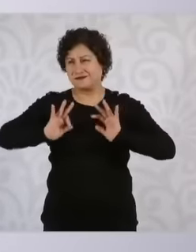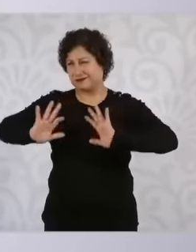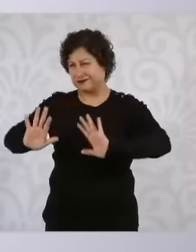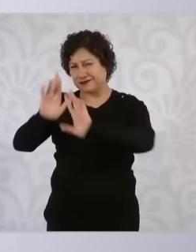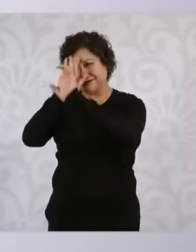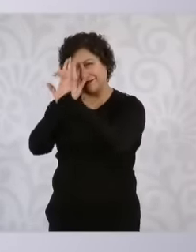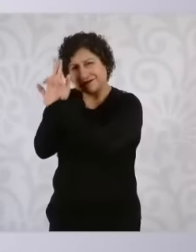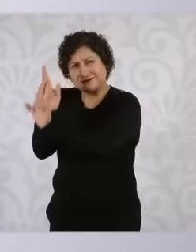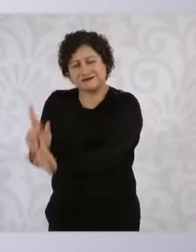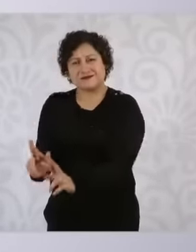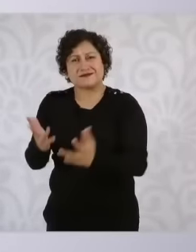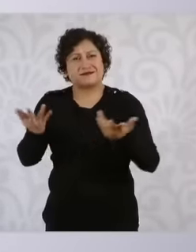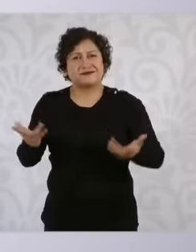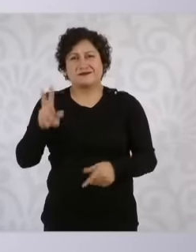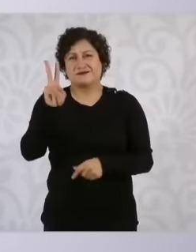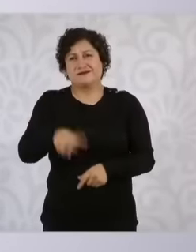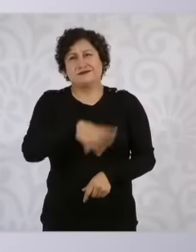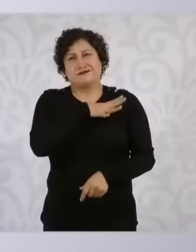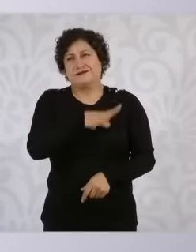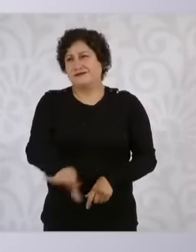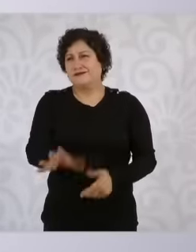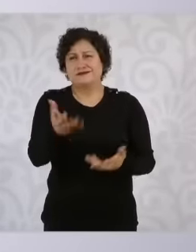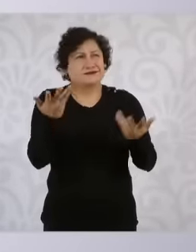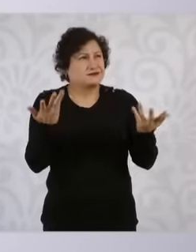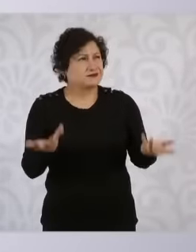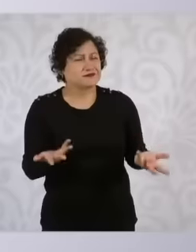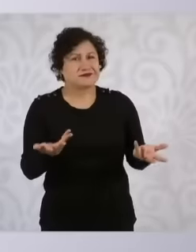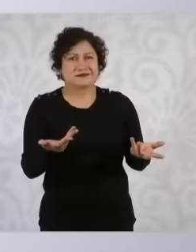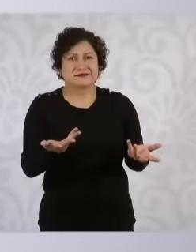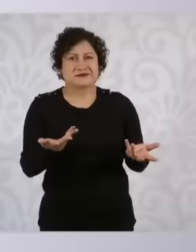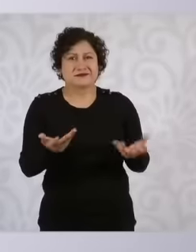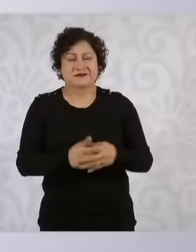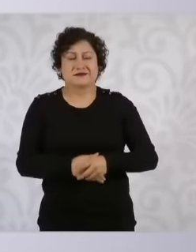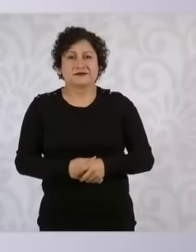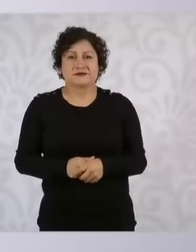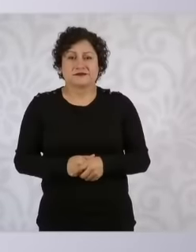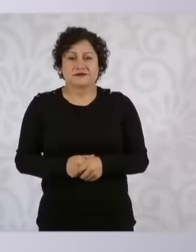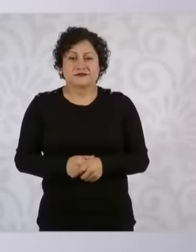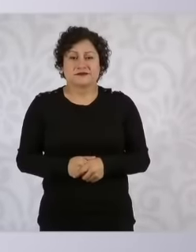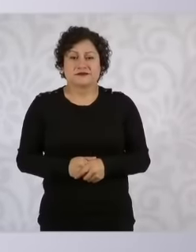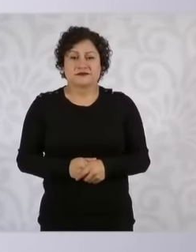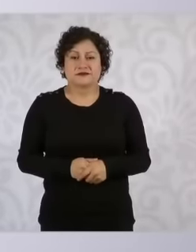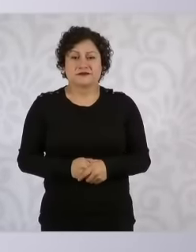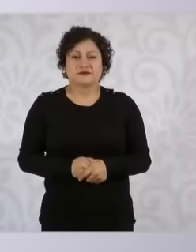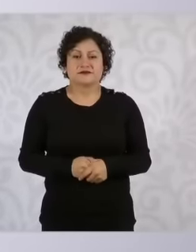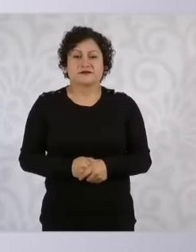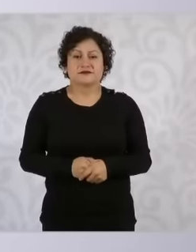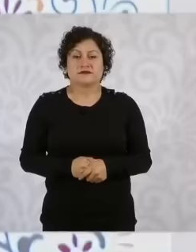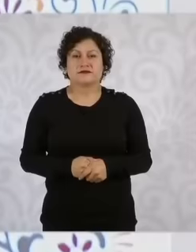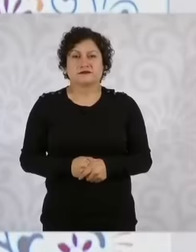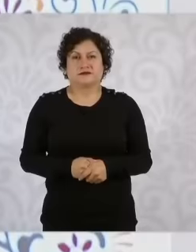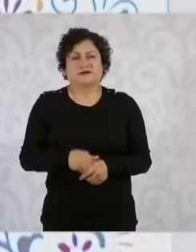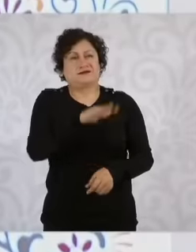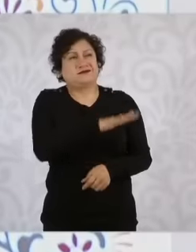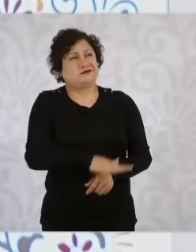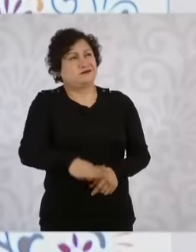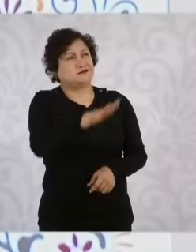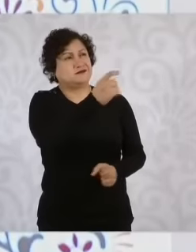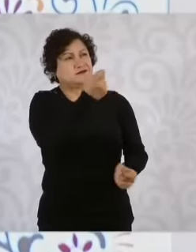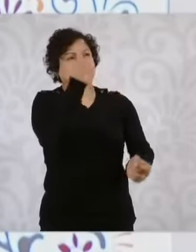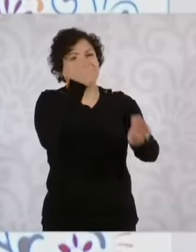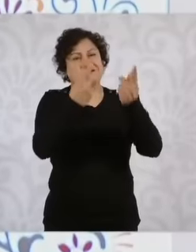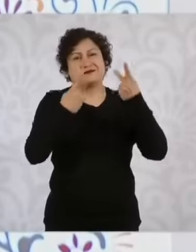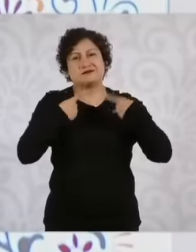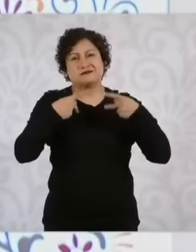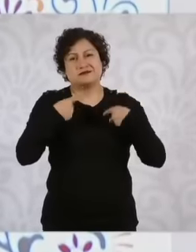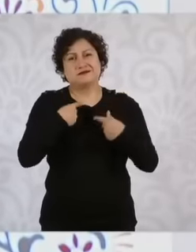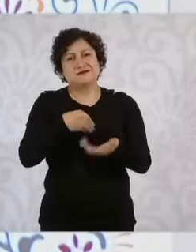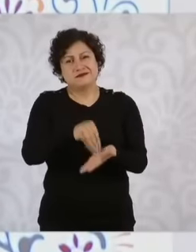it is this conservatism that reaches the levels